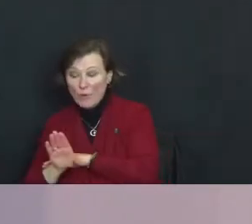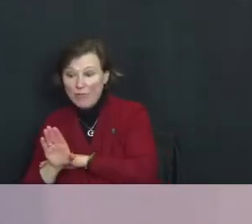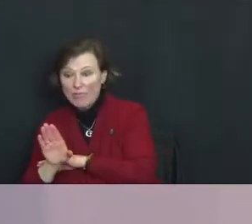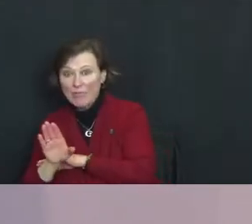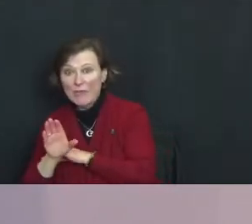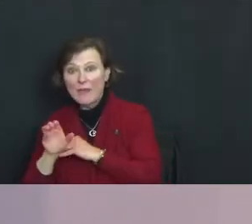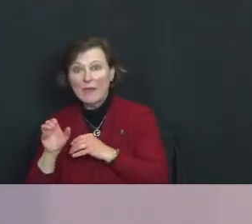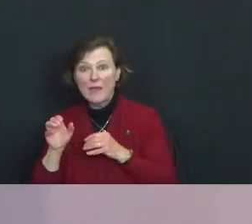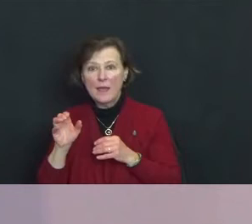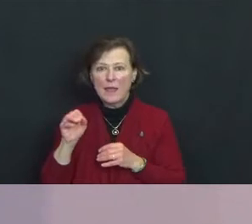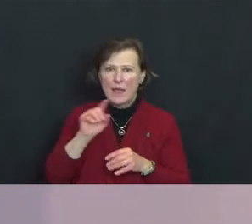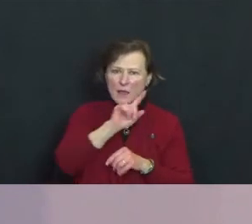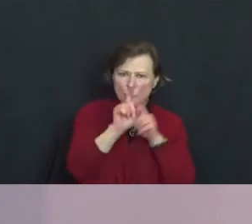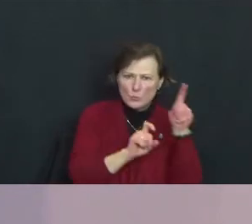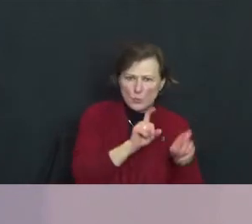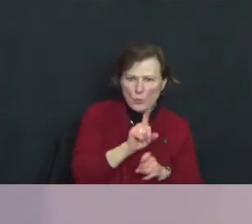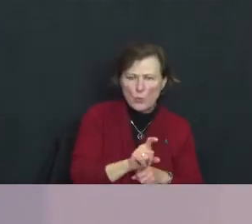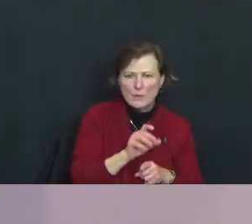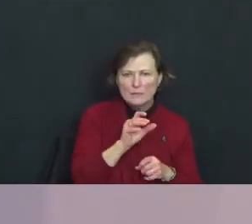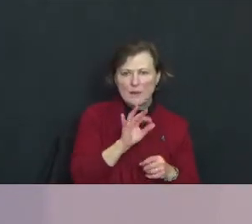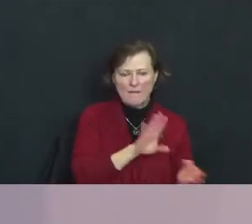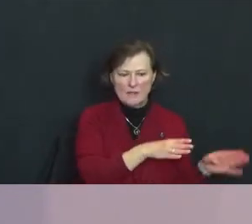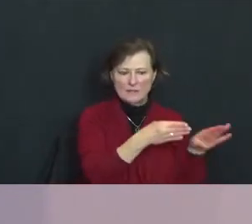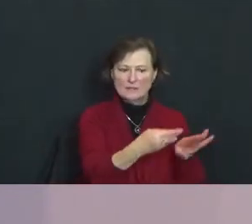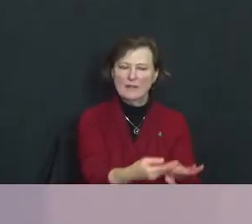questions of death.